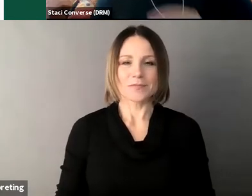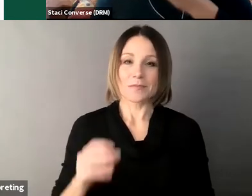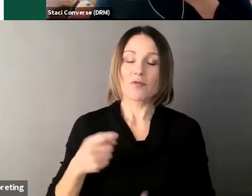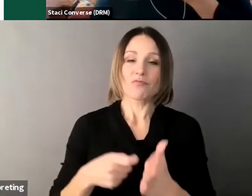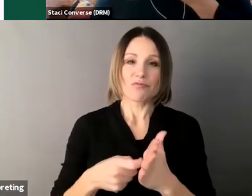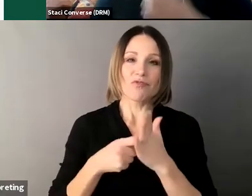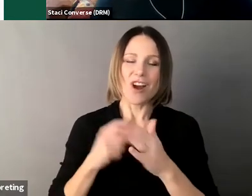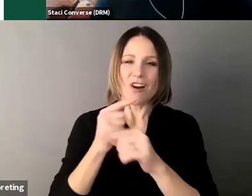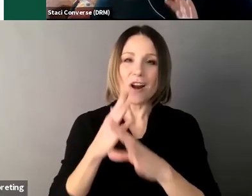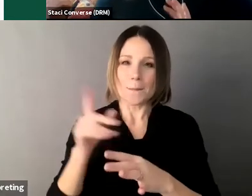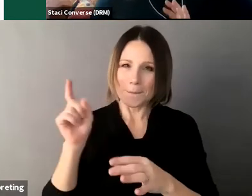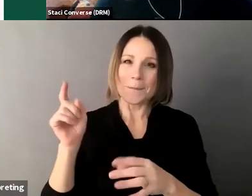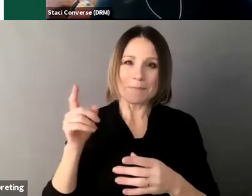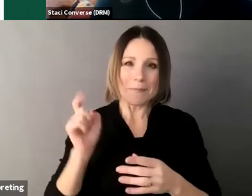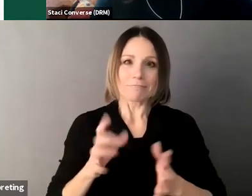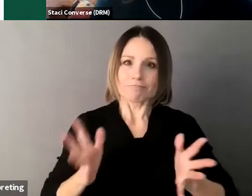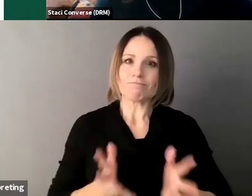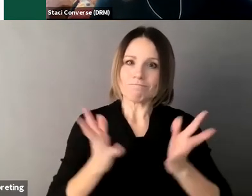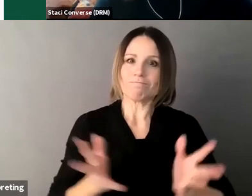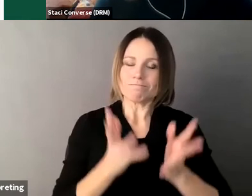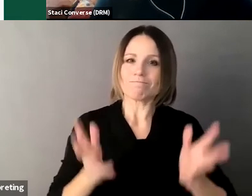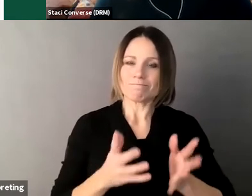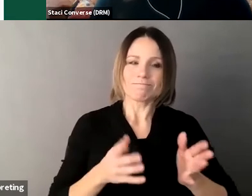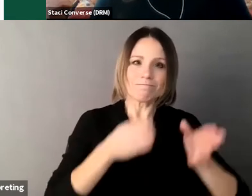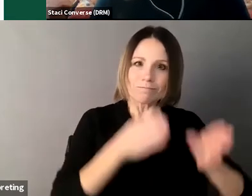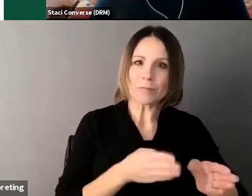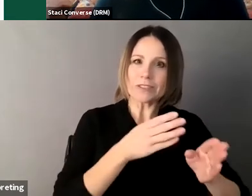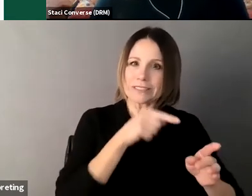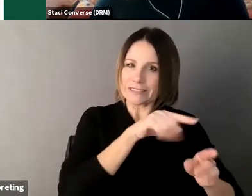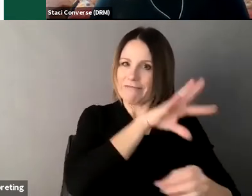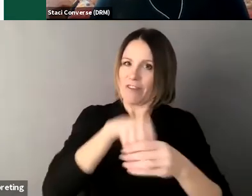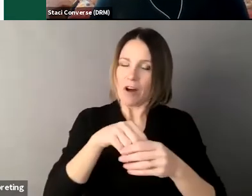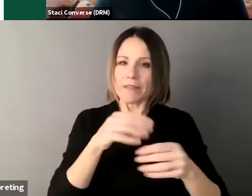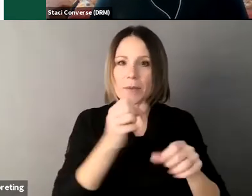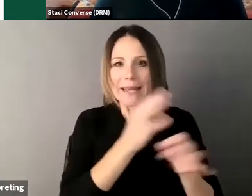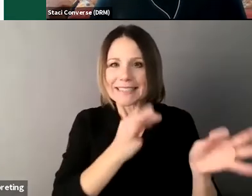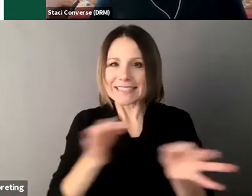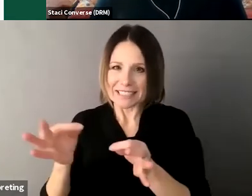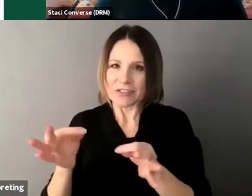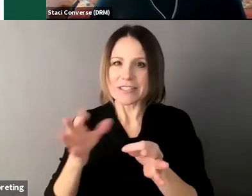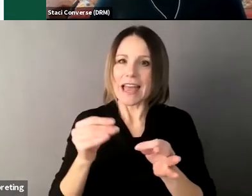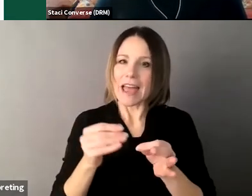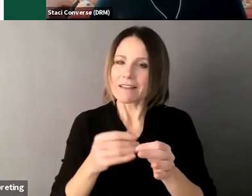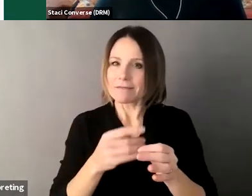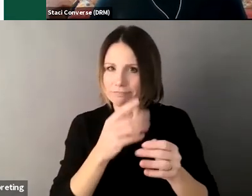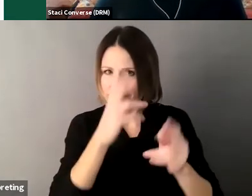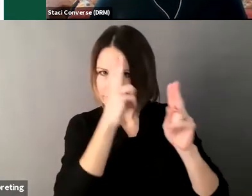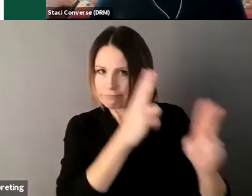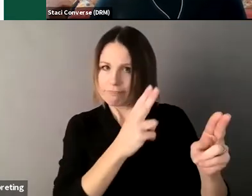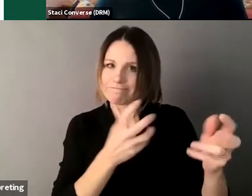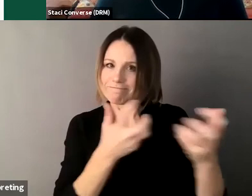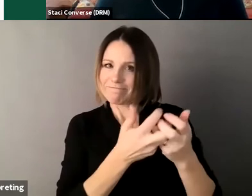and the this um analysis around whether less restrictive alternatives including supported